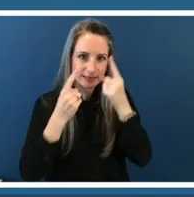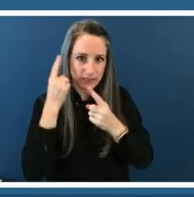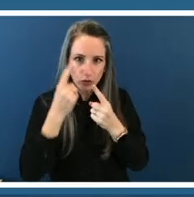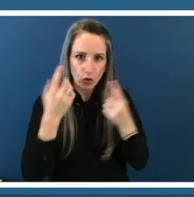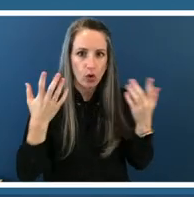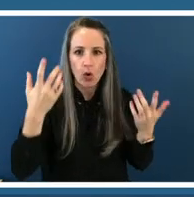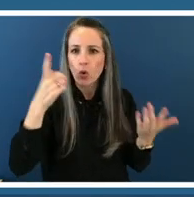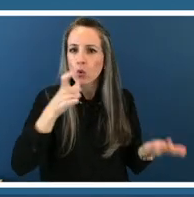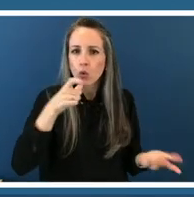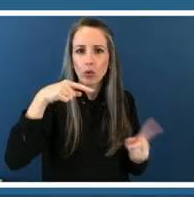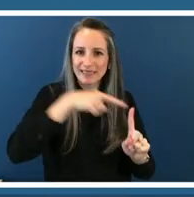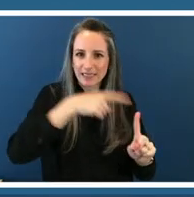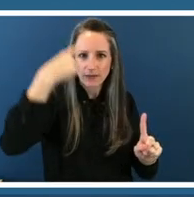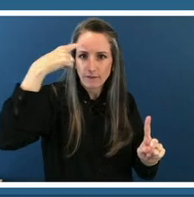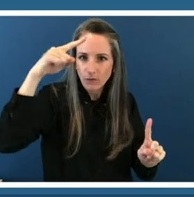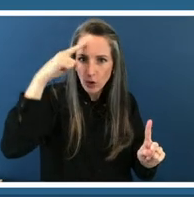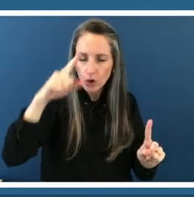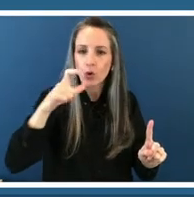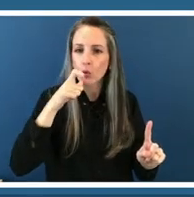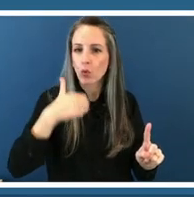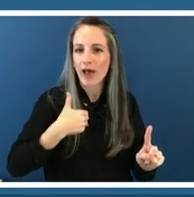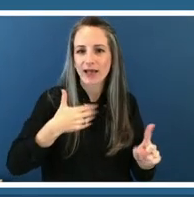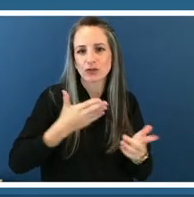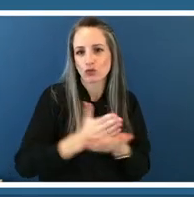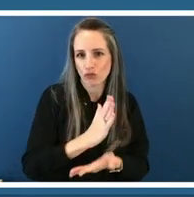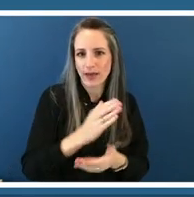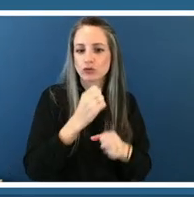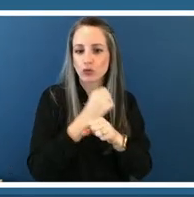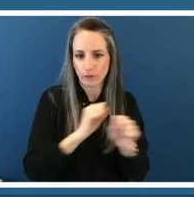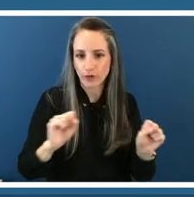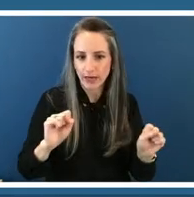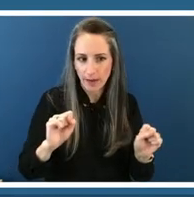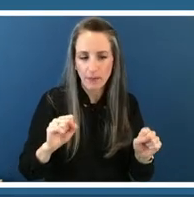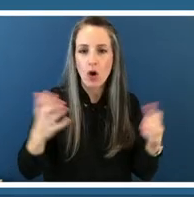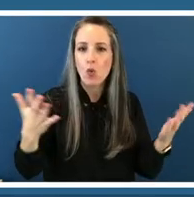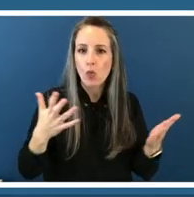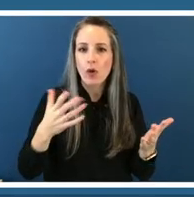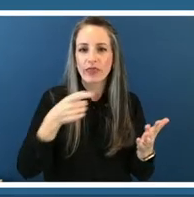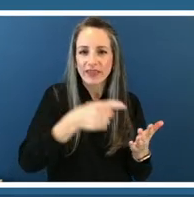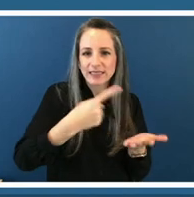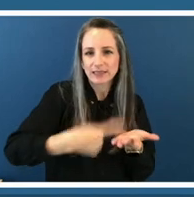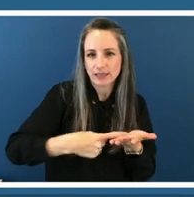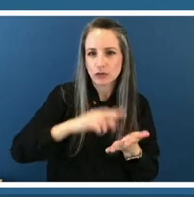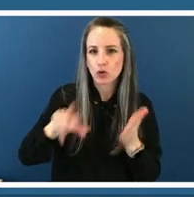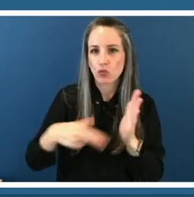and her work in general discusses the role of public art and performance and